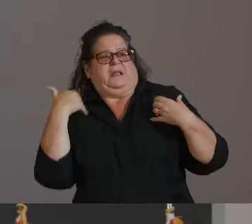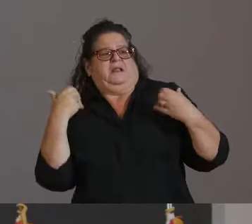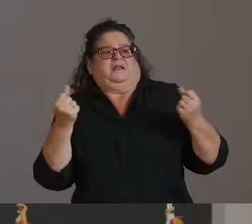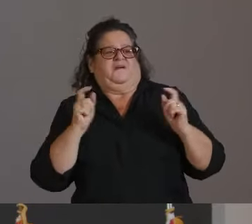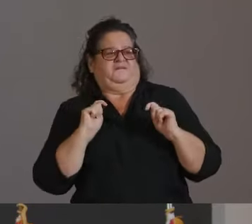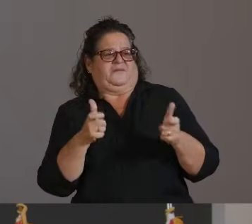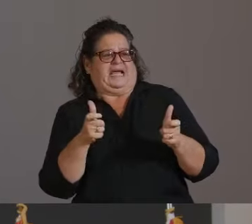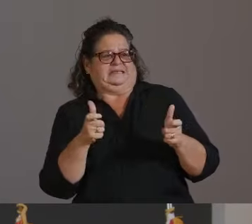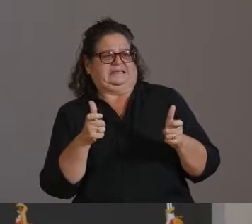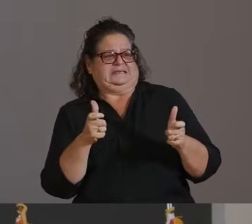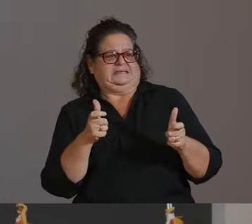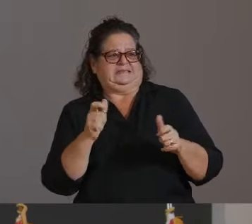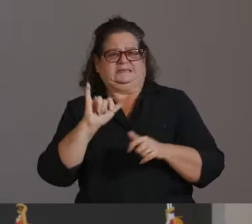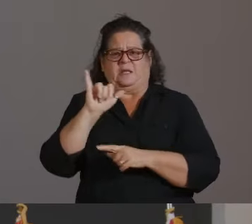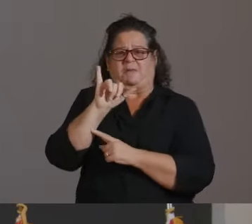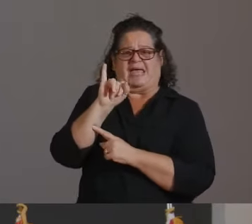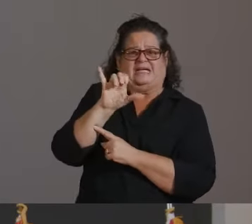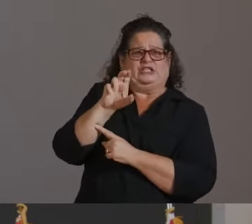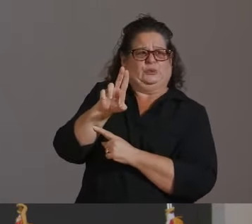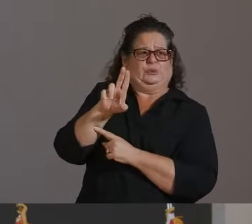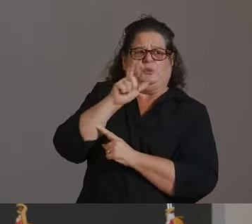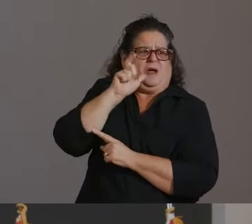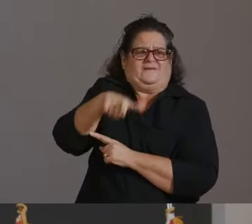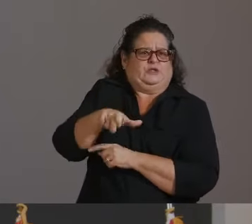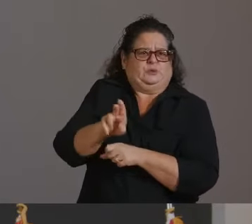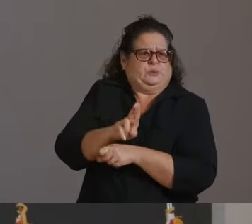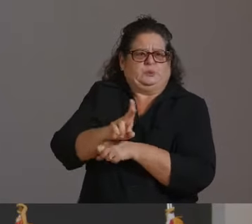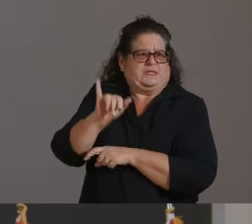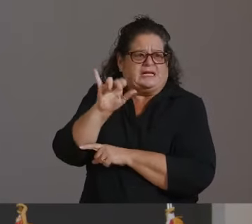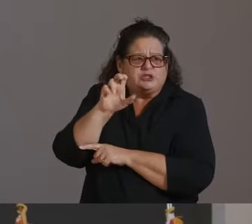AND YOU ARE MUCH LESS LIKELY TO HAVE TO BE VENTILATED.